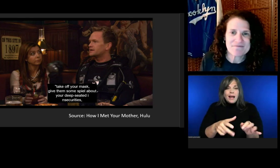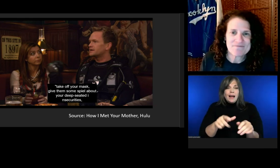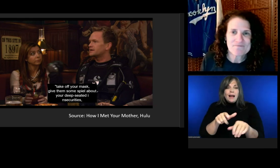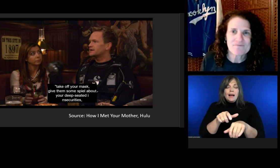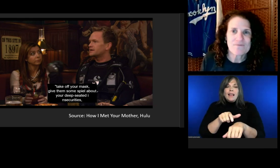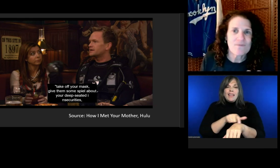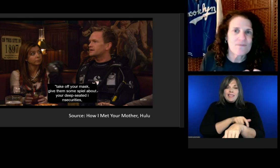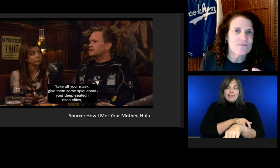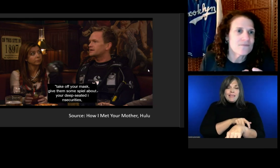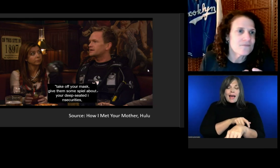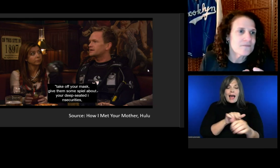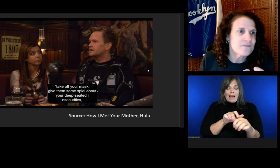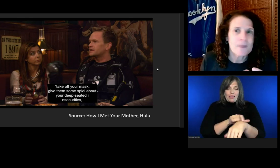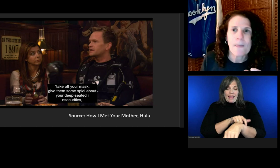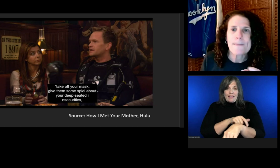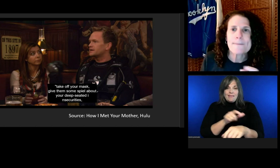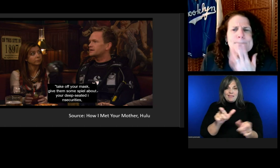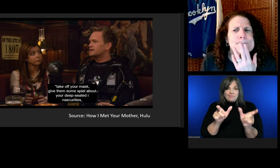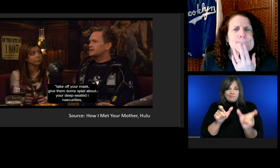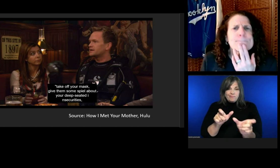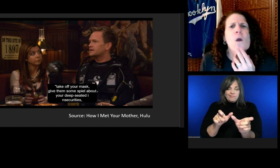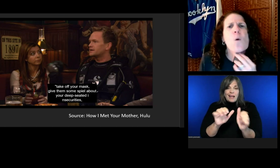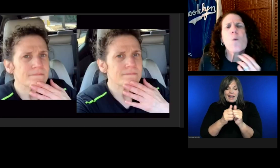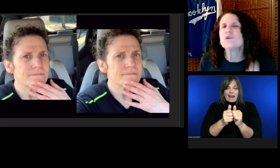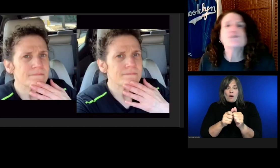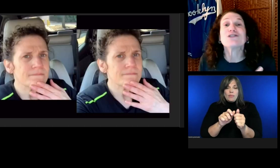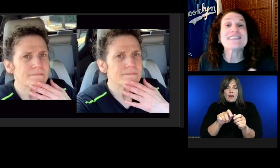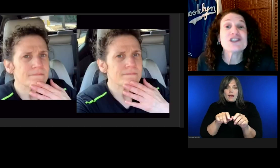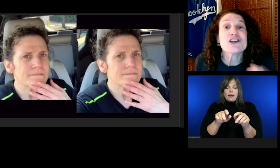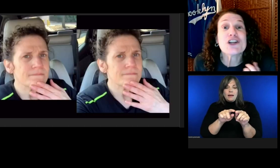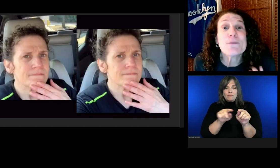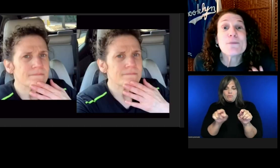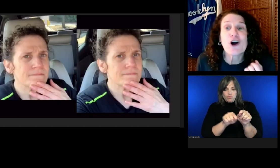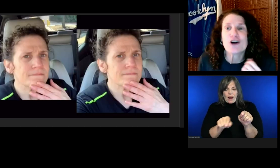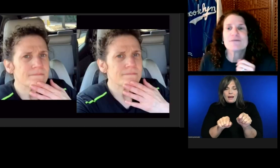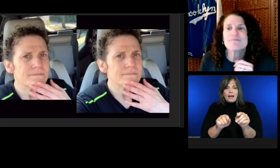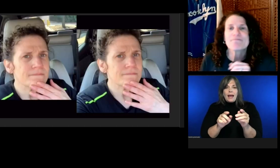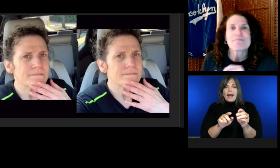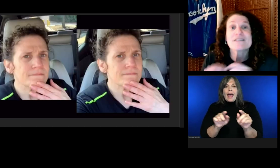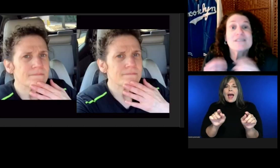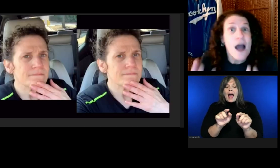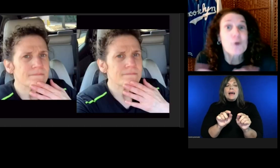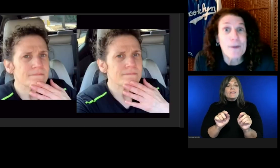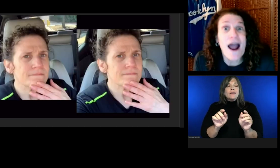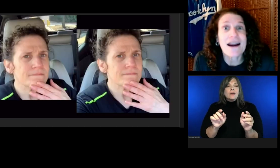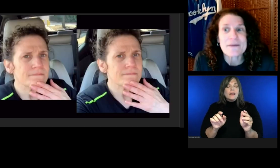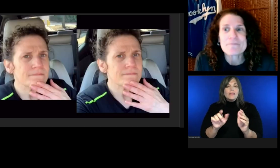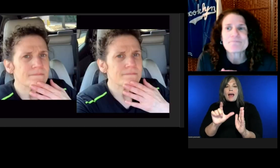Which position do you prefer? Top or bottom?